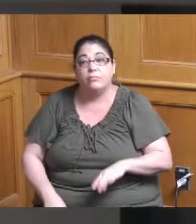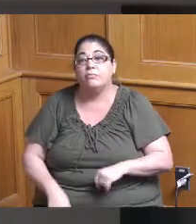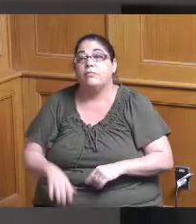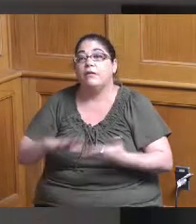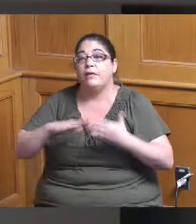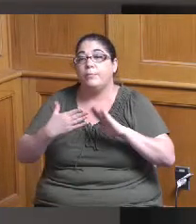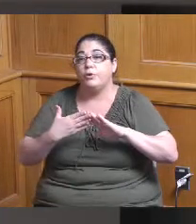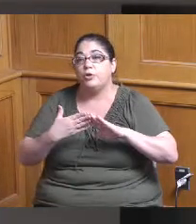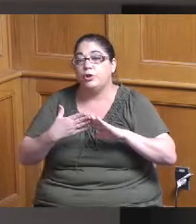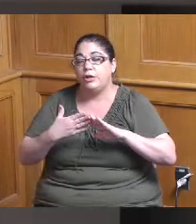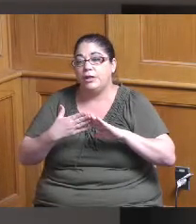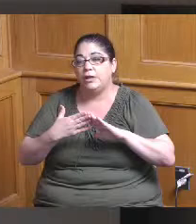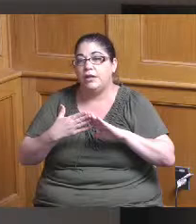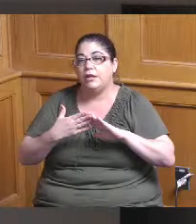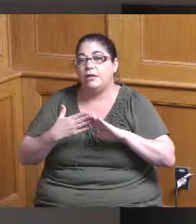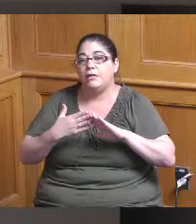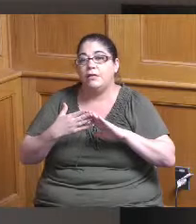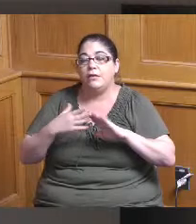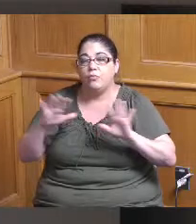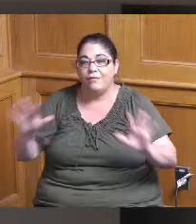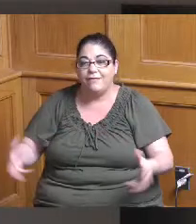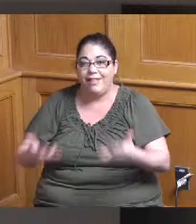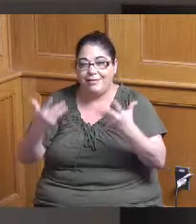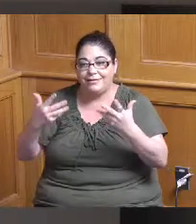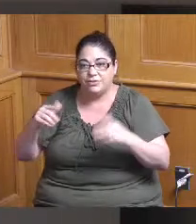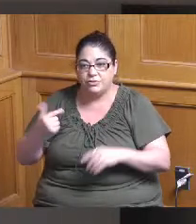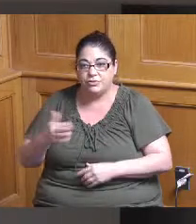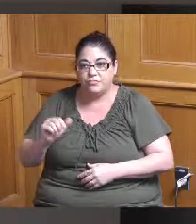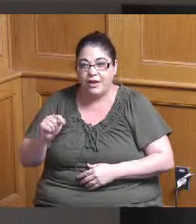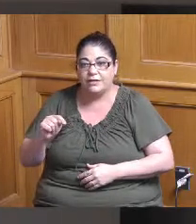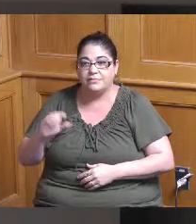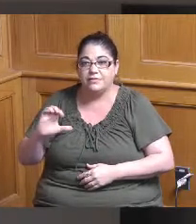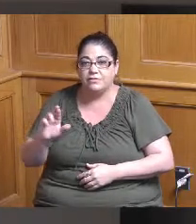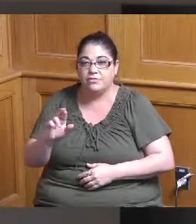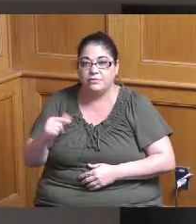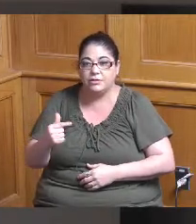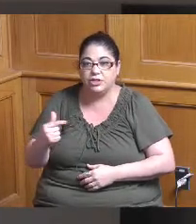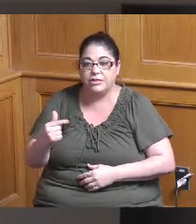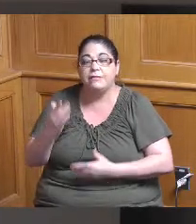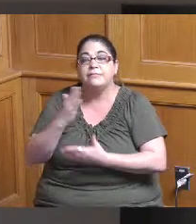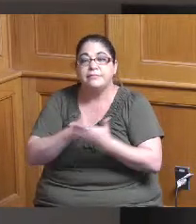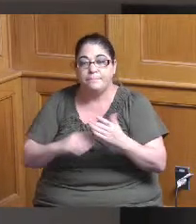grants and some overarching themes that have remained consistent as we want this program to